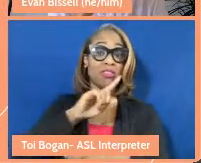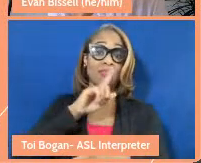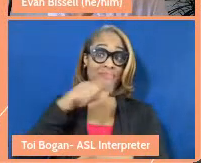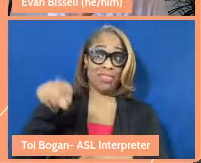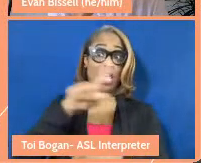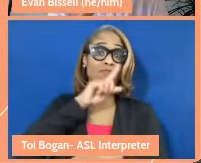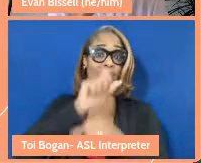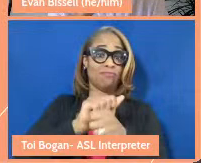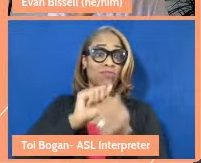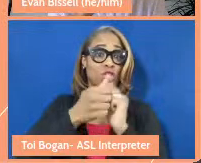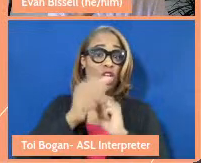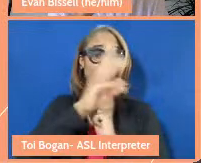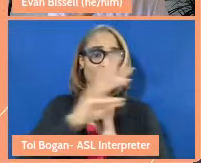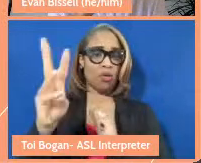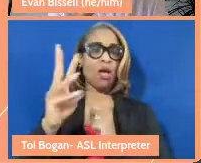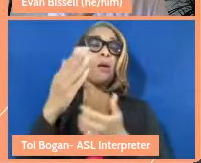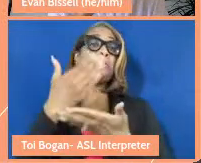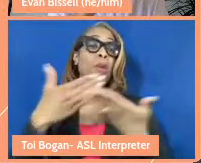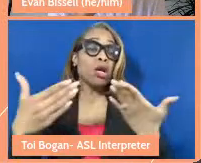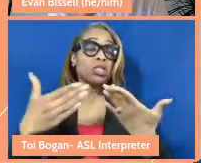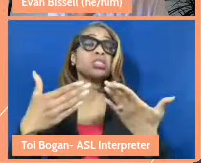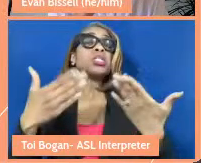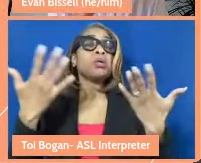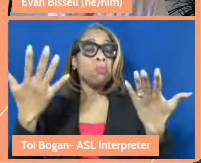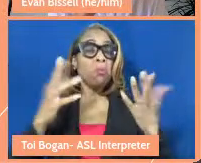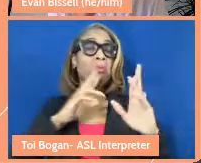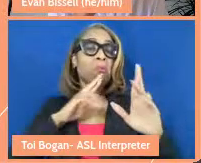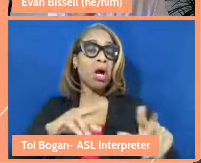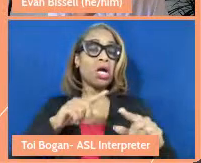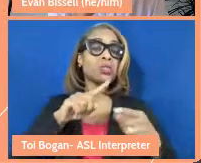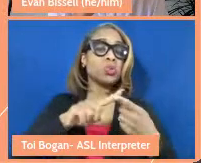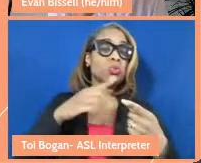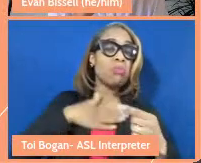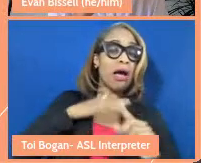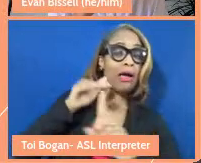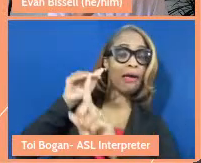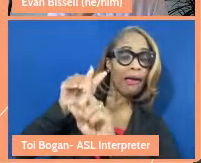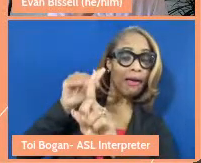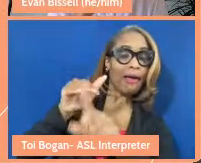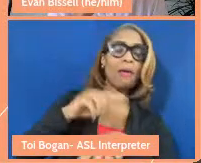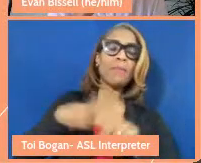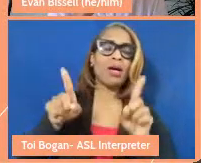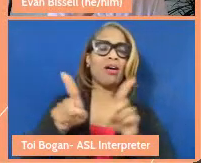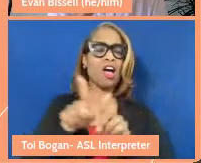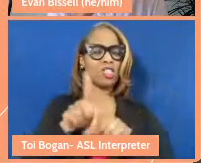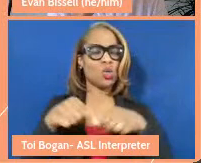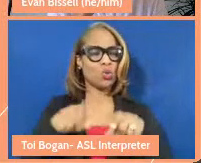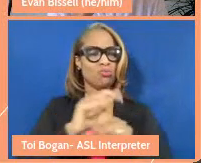partially, I think in response to my provocation. But also in the pandemic, I had a operation.